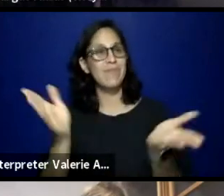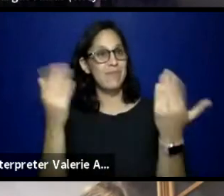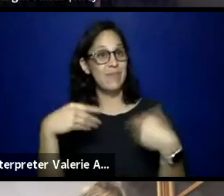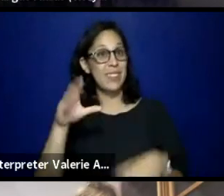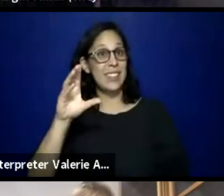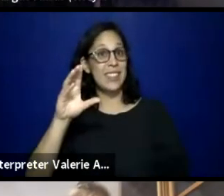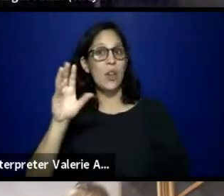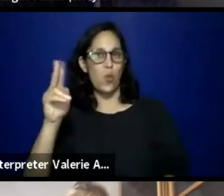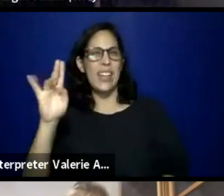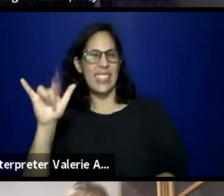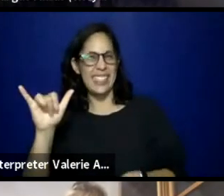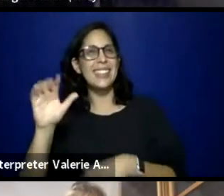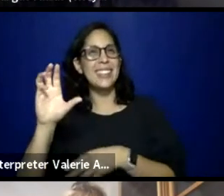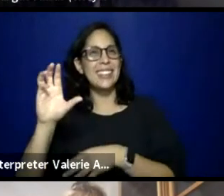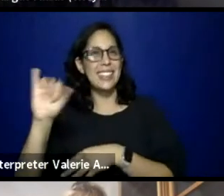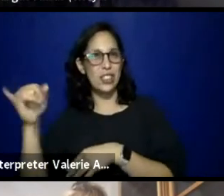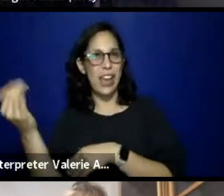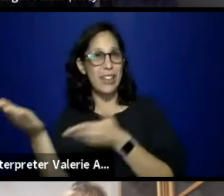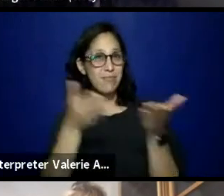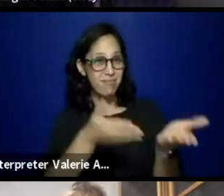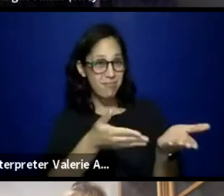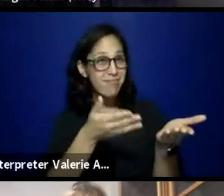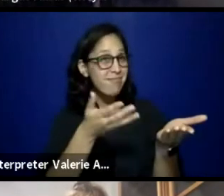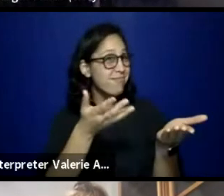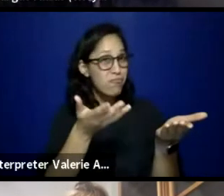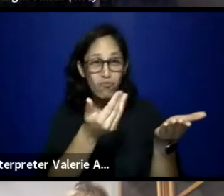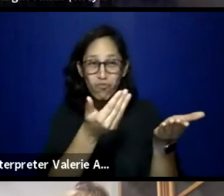One reason why you're building with ITM.